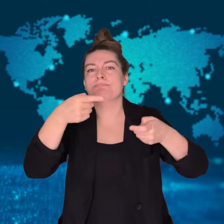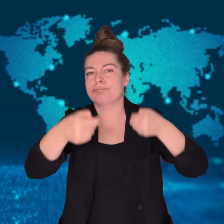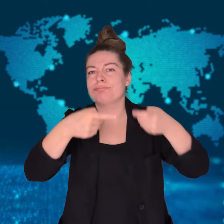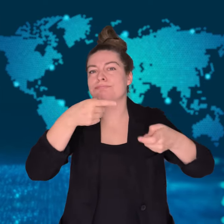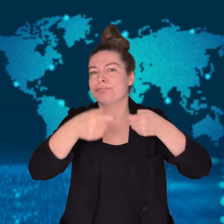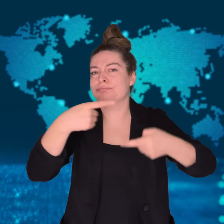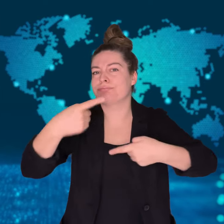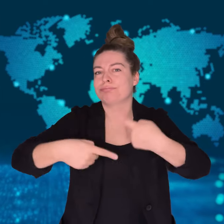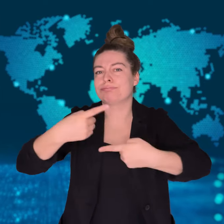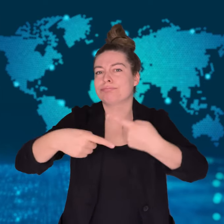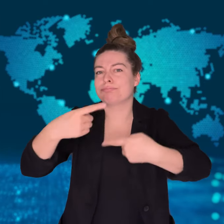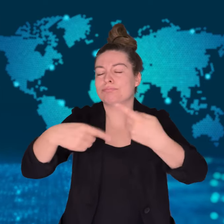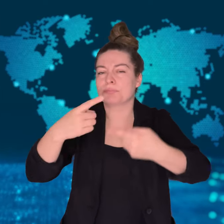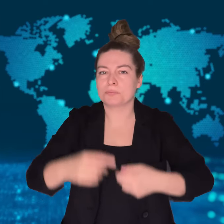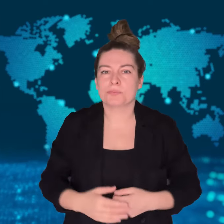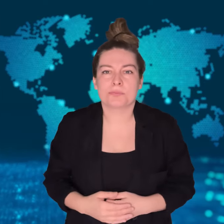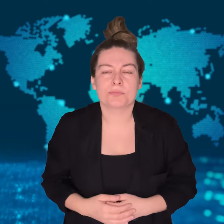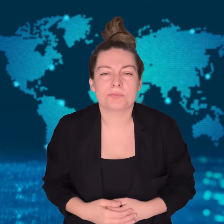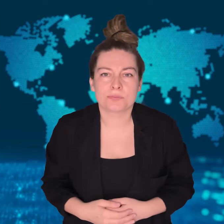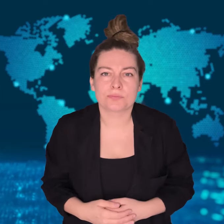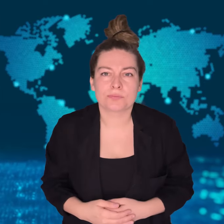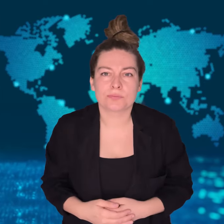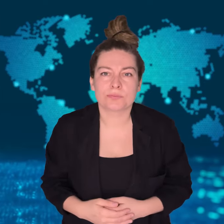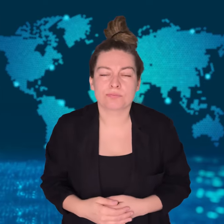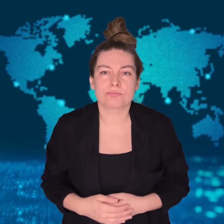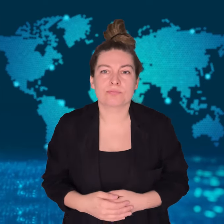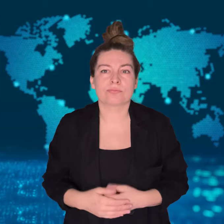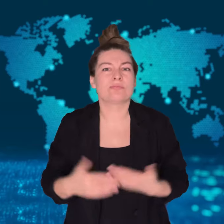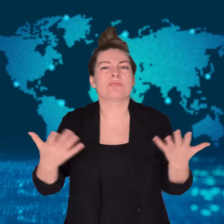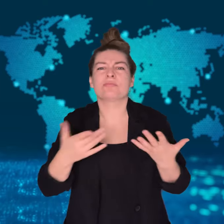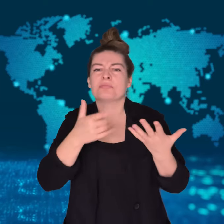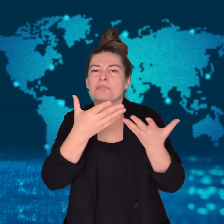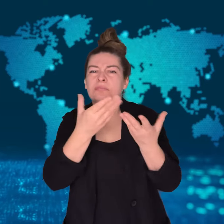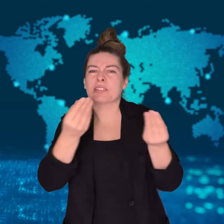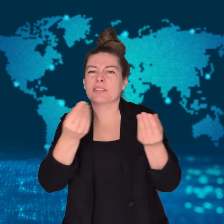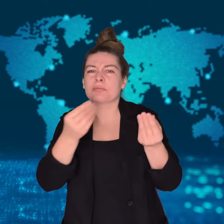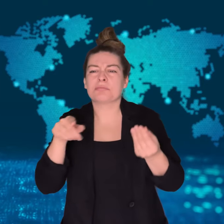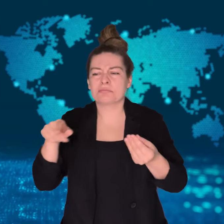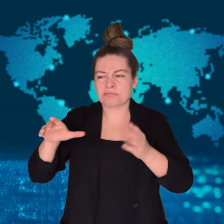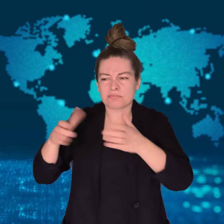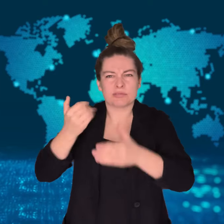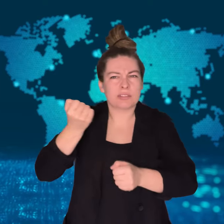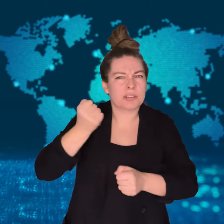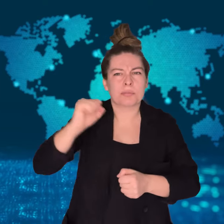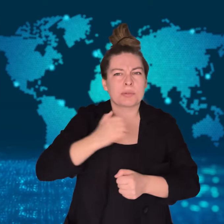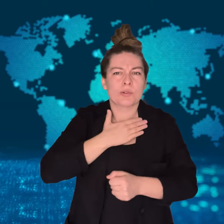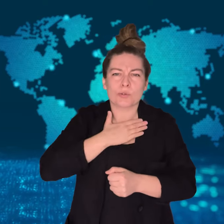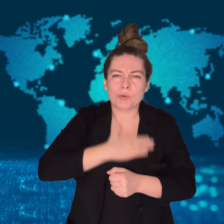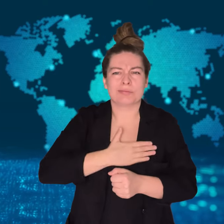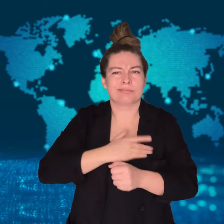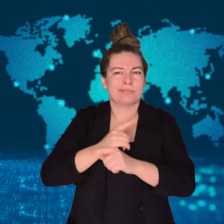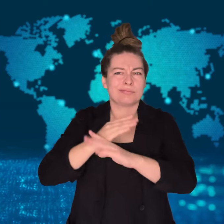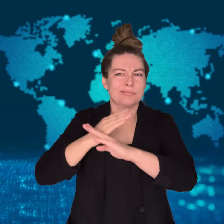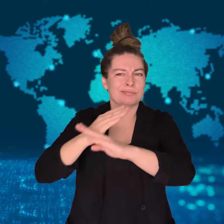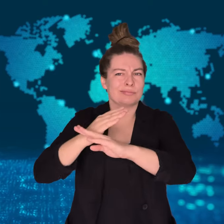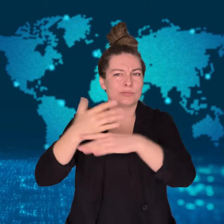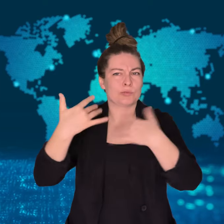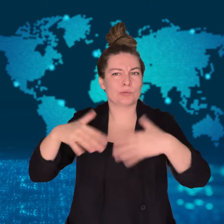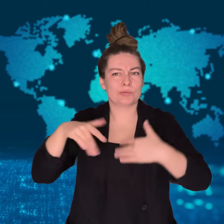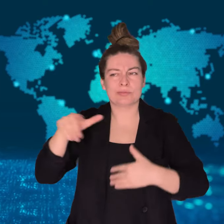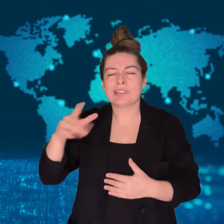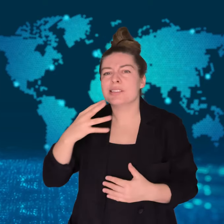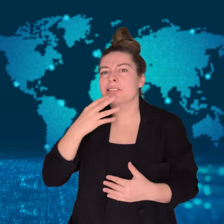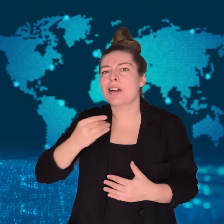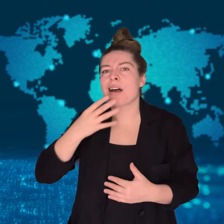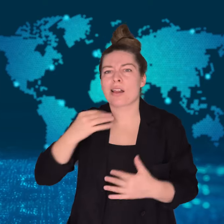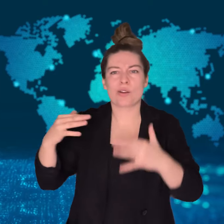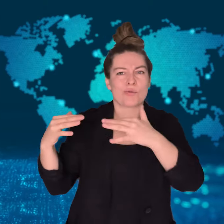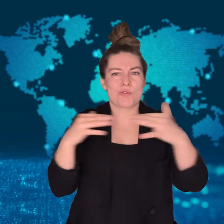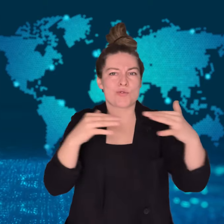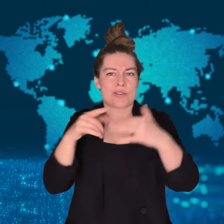This is the first vessel to be totally destroyed by